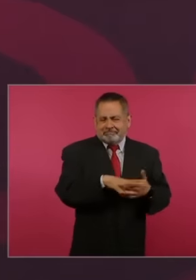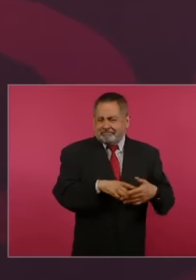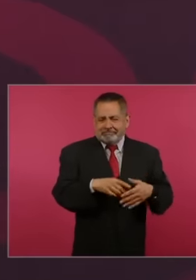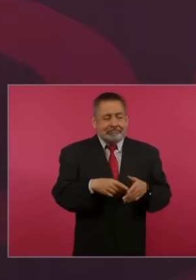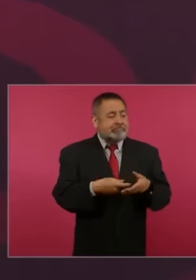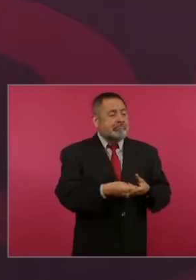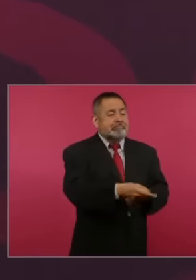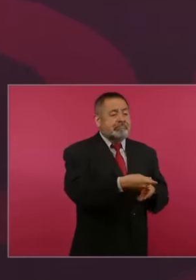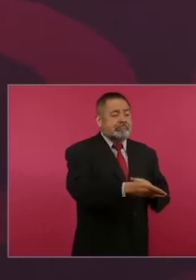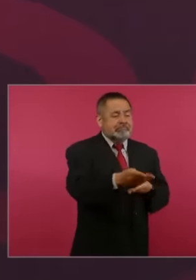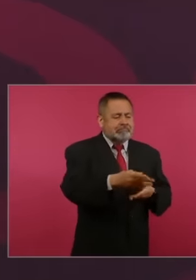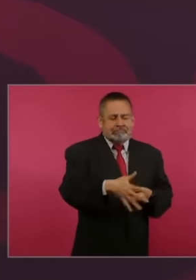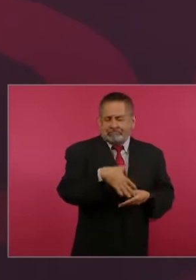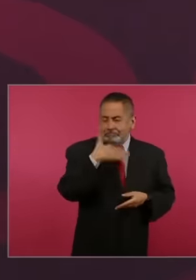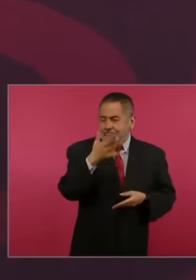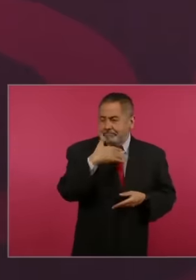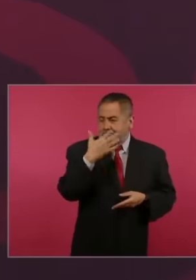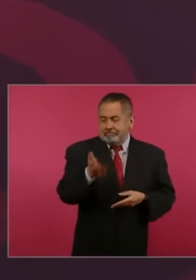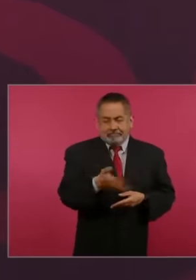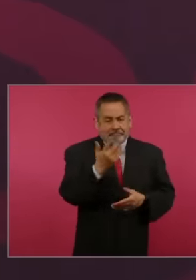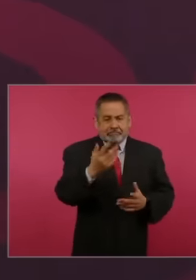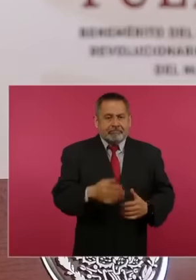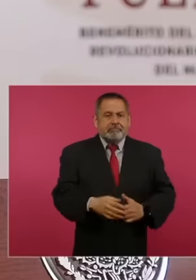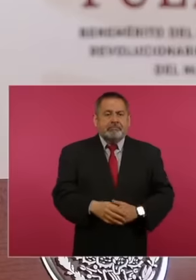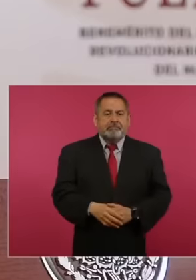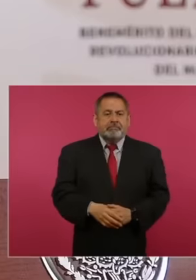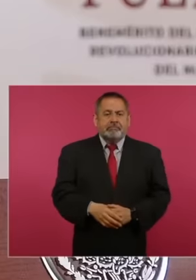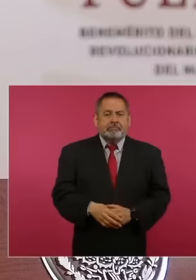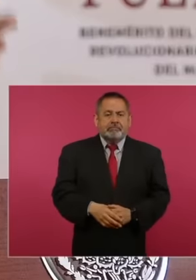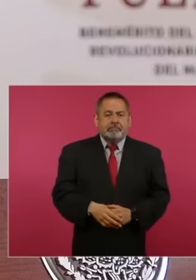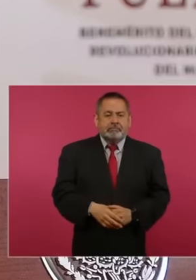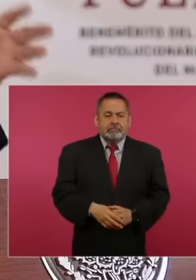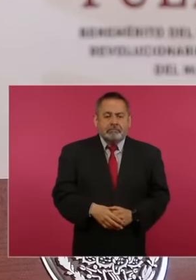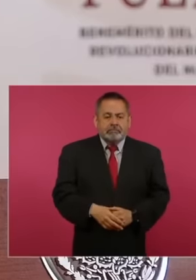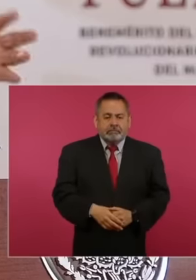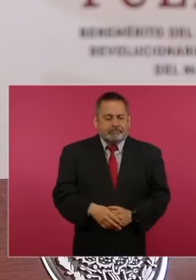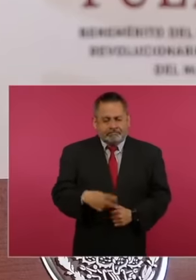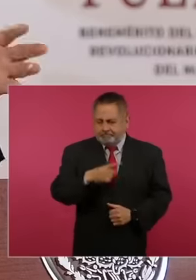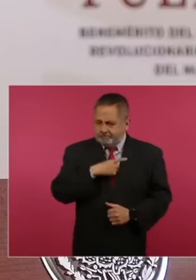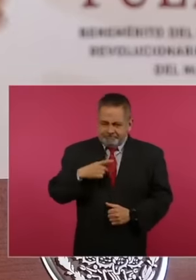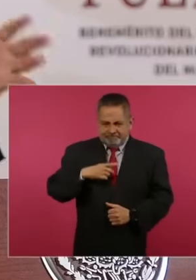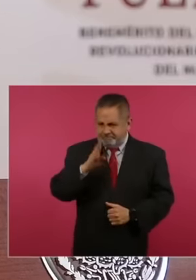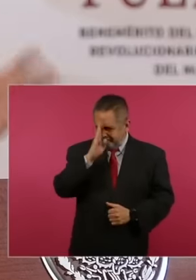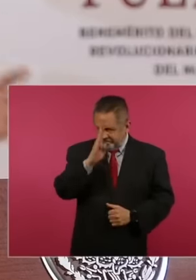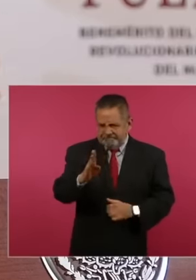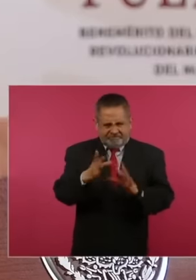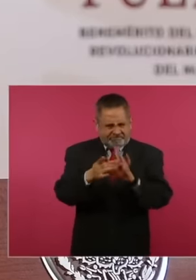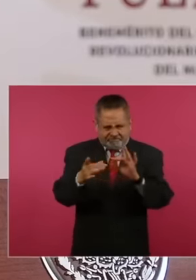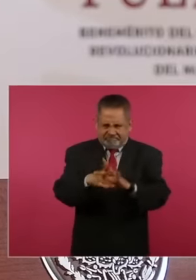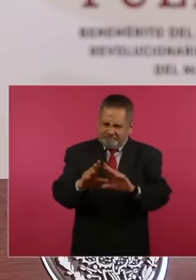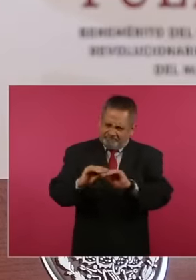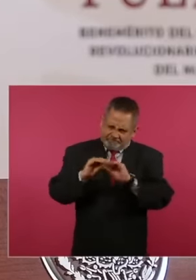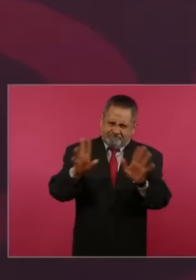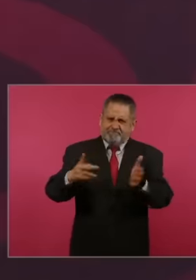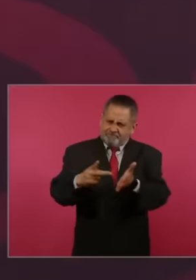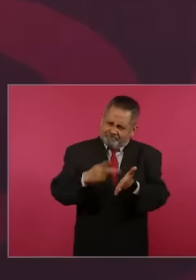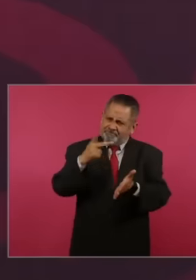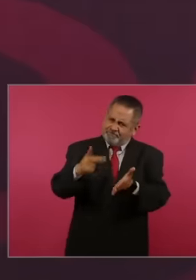because we have to be reminding them and remembering and remembering no